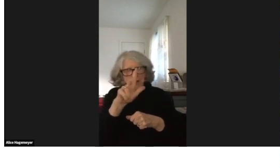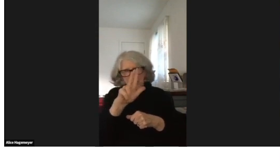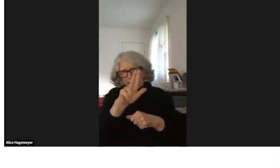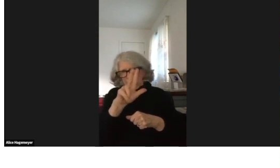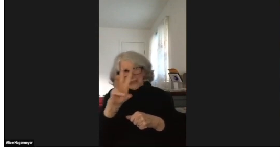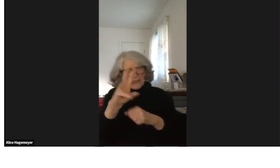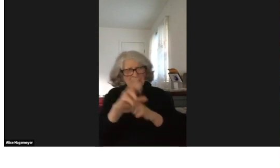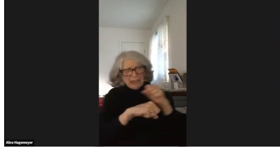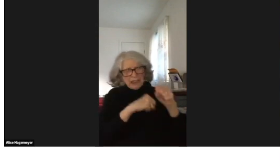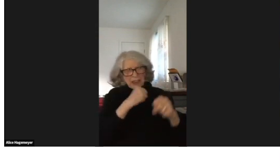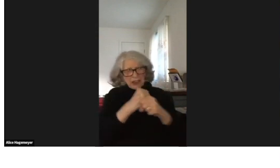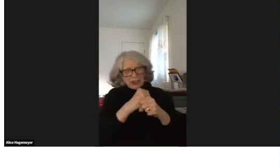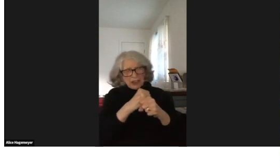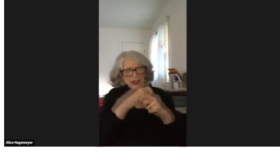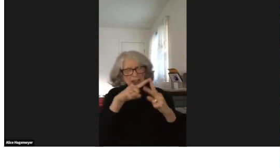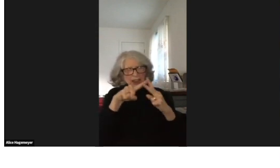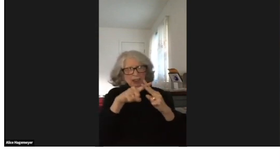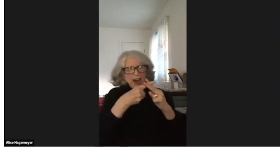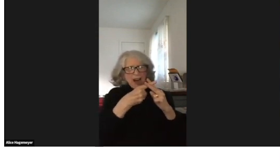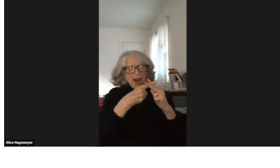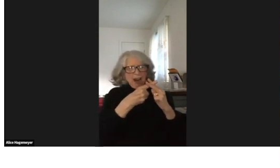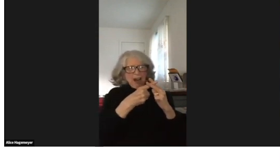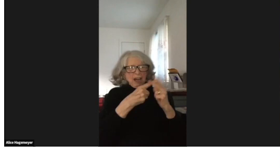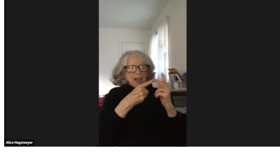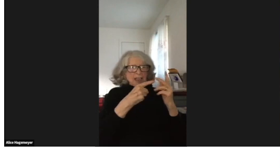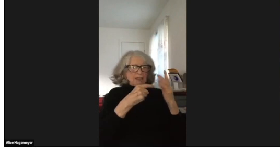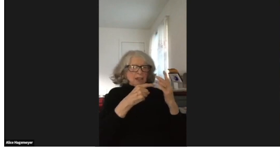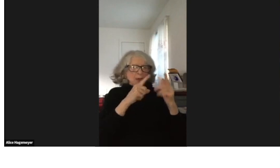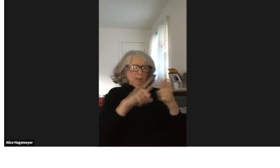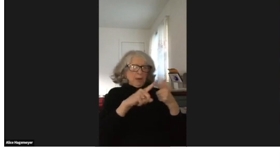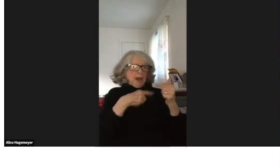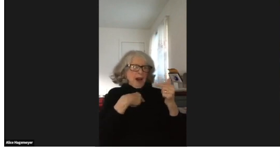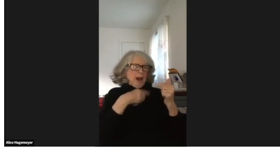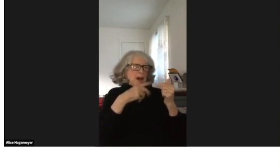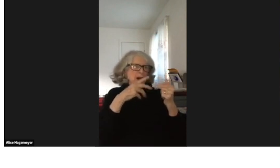from the public library after working there 36 years.